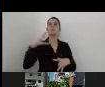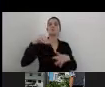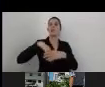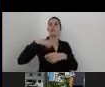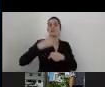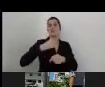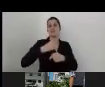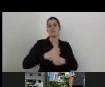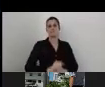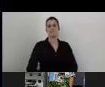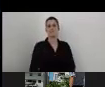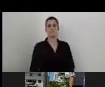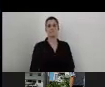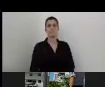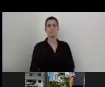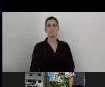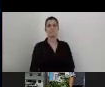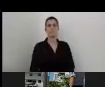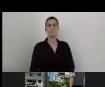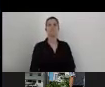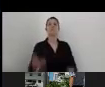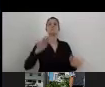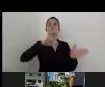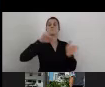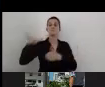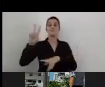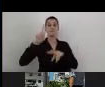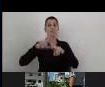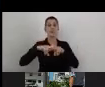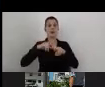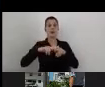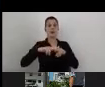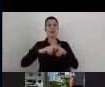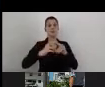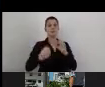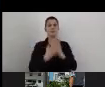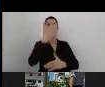After that we create the reports, everything using A-Check,